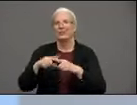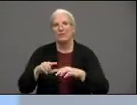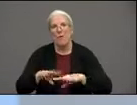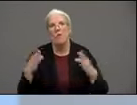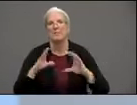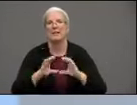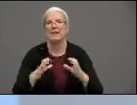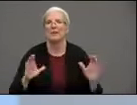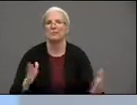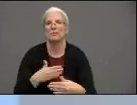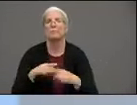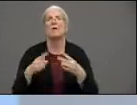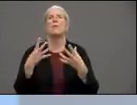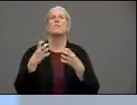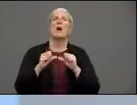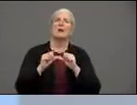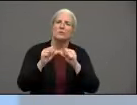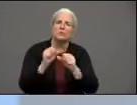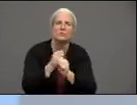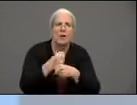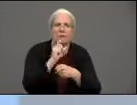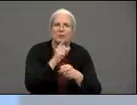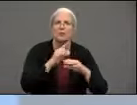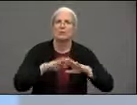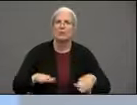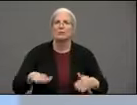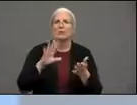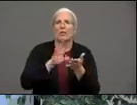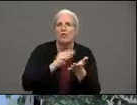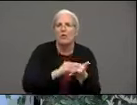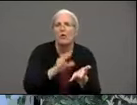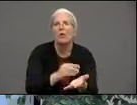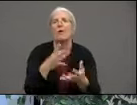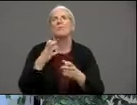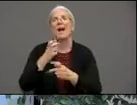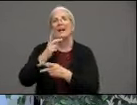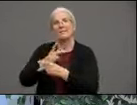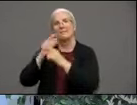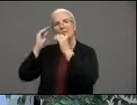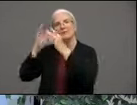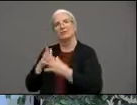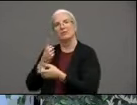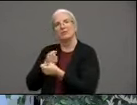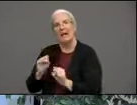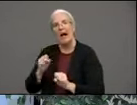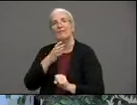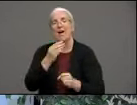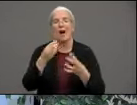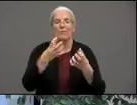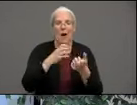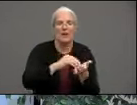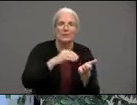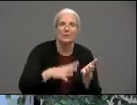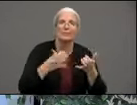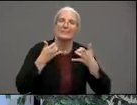so it's the safety of the teachers and the and the learning for the kids. LL: So we got a message uh i believe it was uh this week or last week